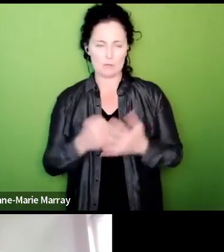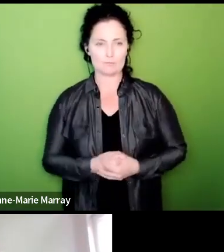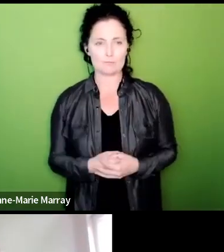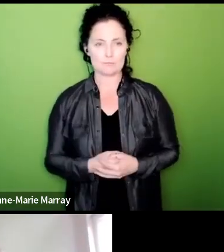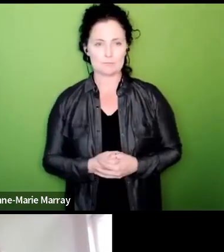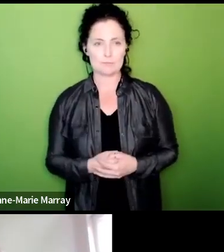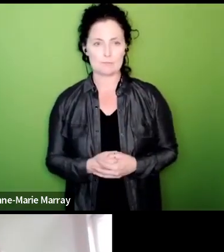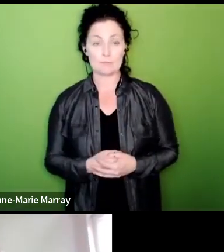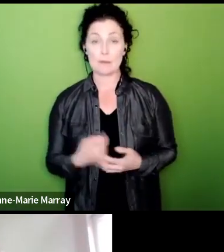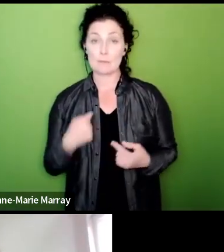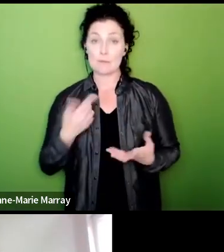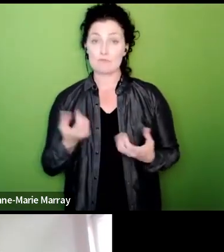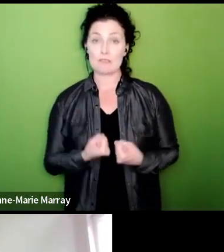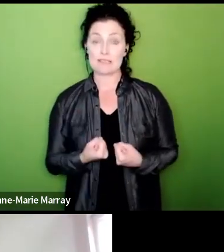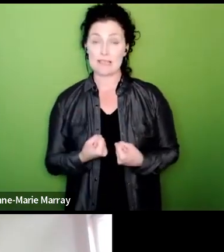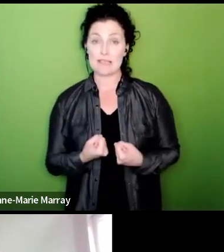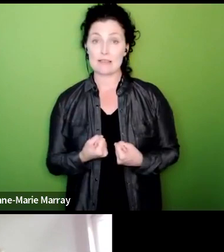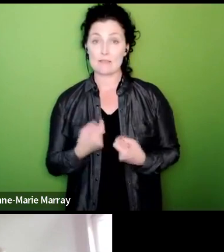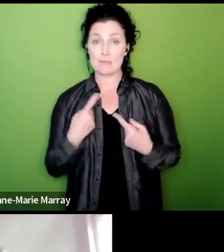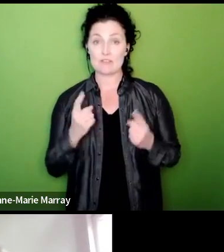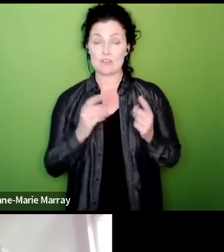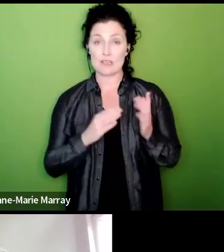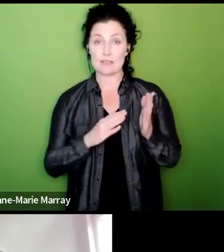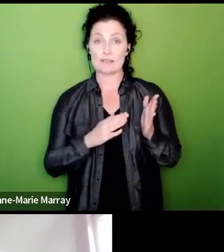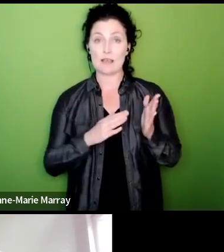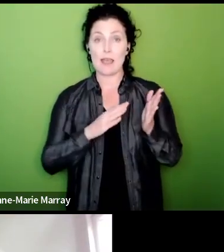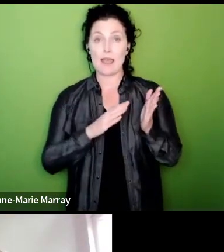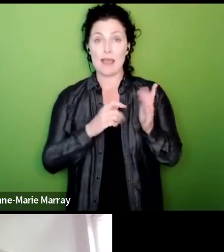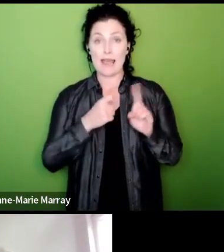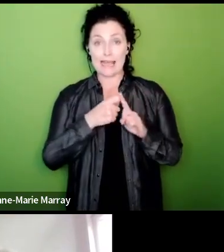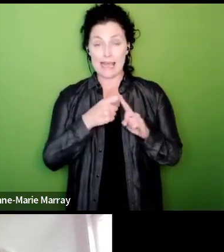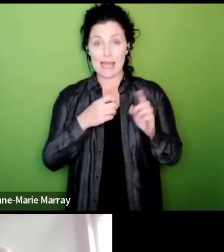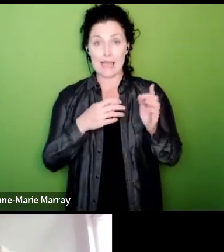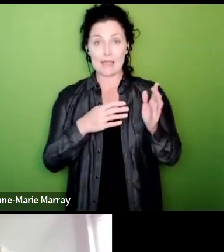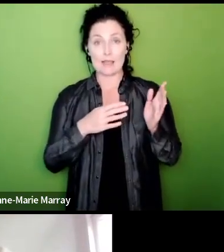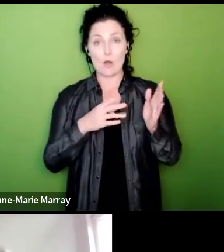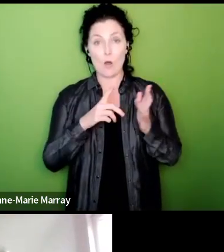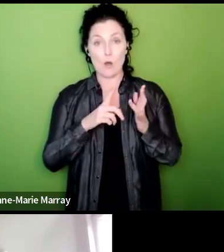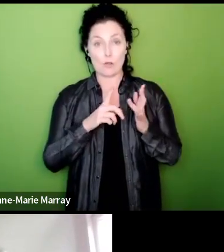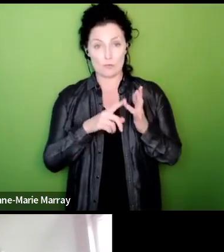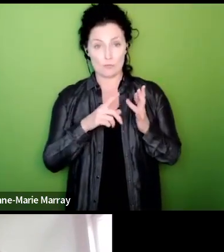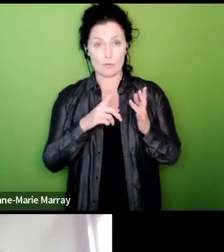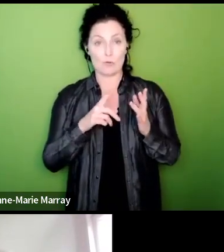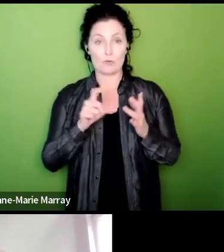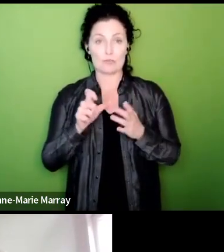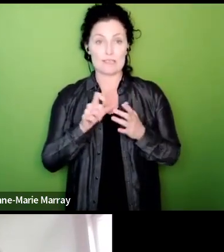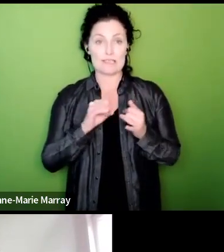messages that Kate Osborne the Jarrow MP Chris Stevens our PCS parliamentary group chair and